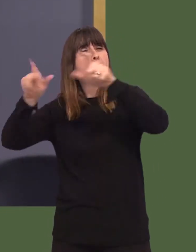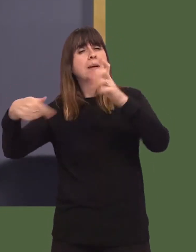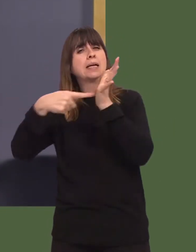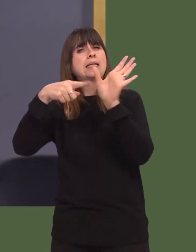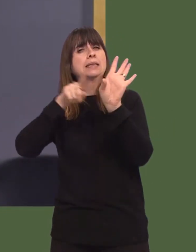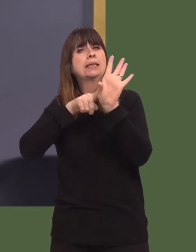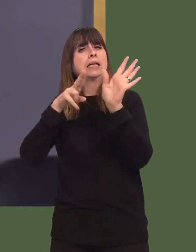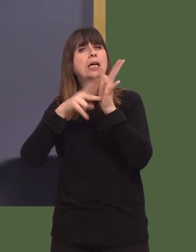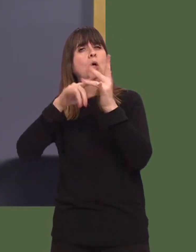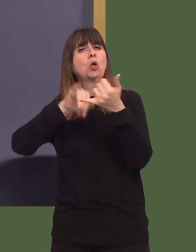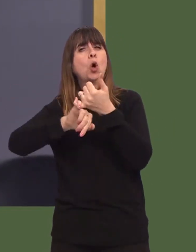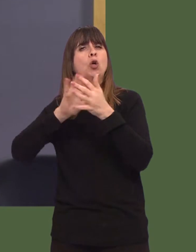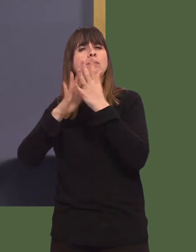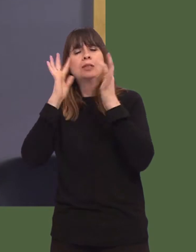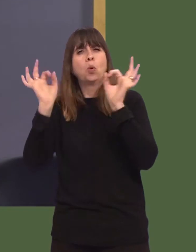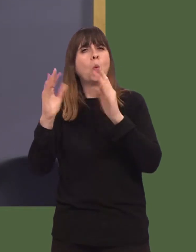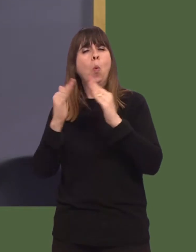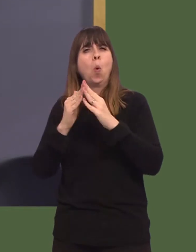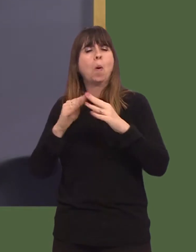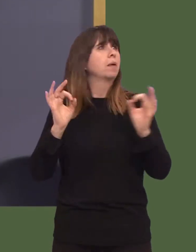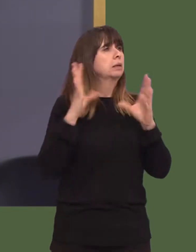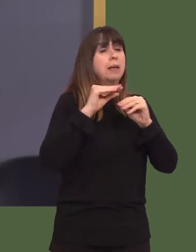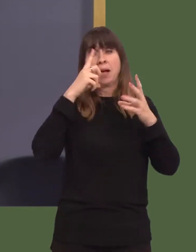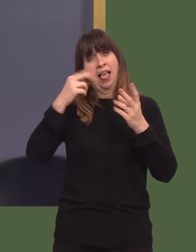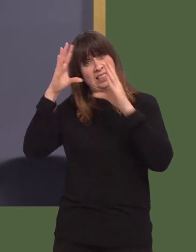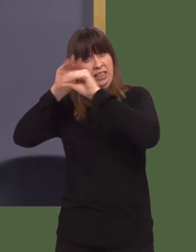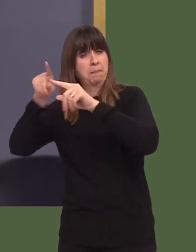Governmentís latest national rough sleeper count not only shows a 72 per cent increase